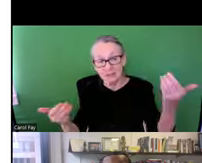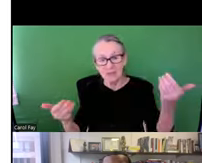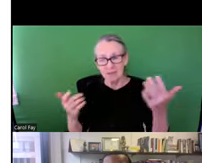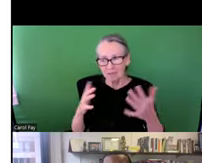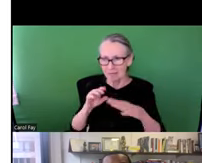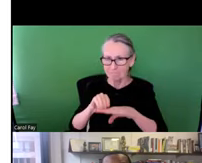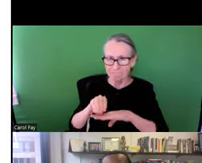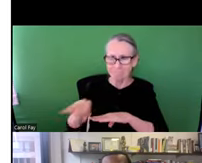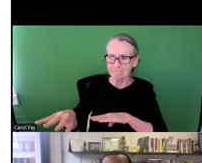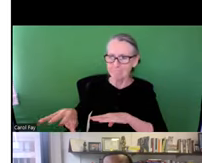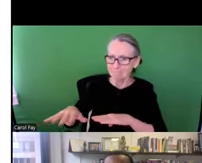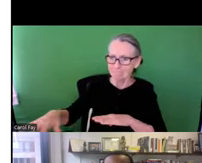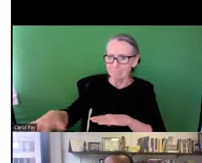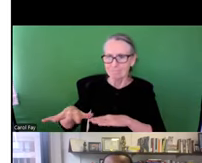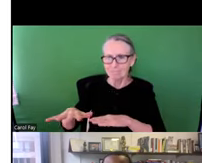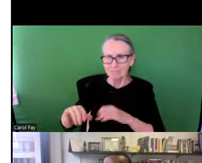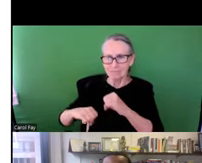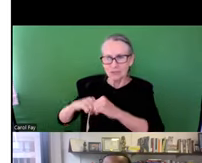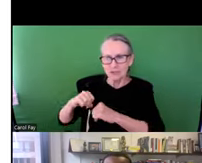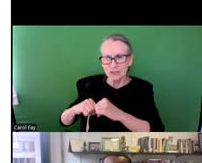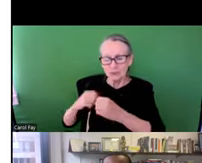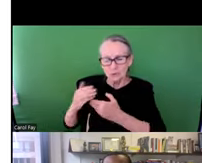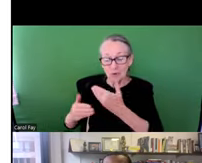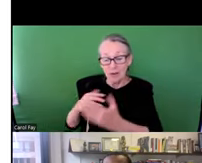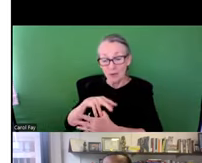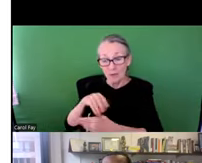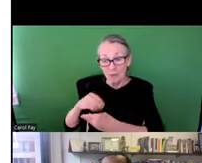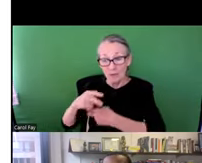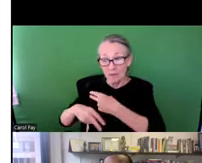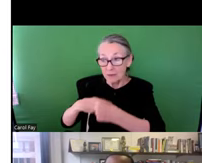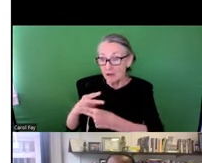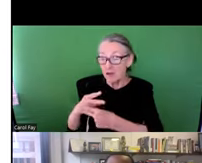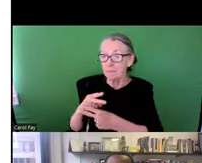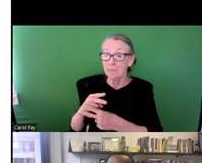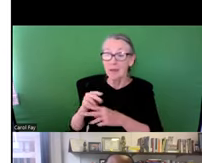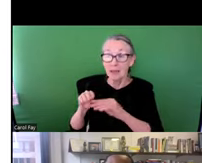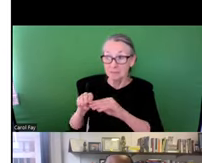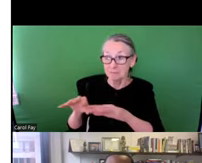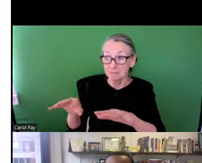that have direct consequences for these infrastructure processes,